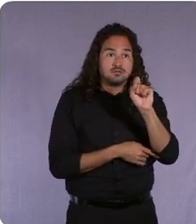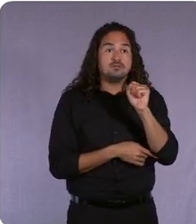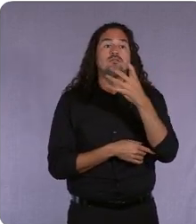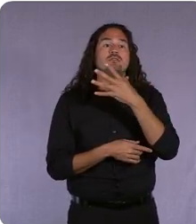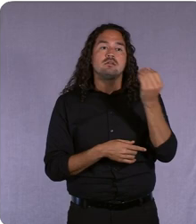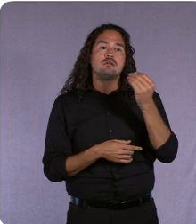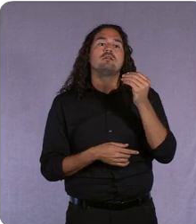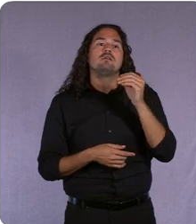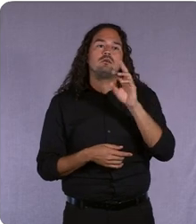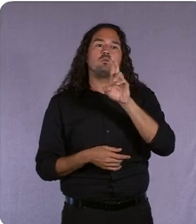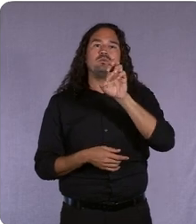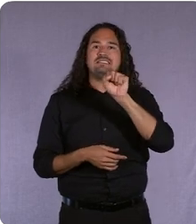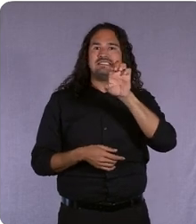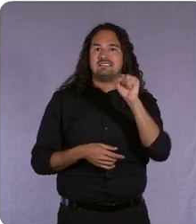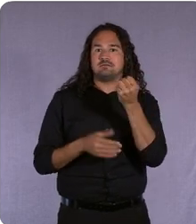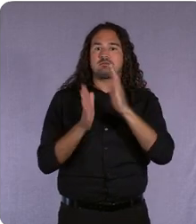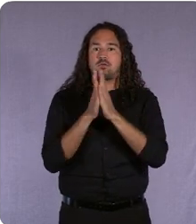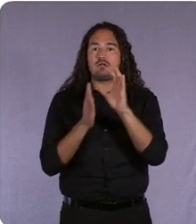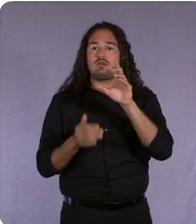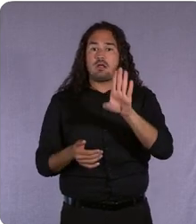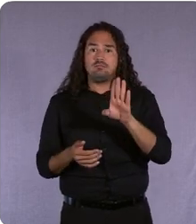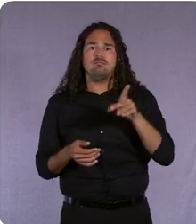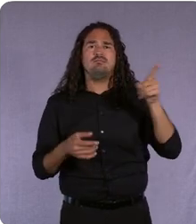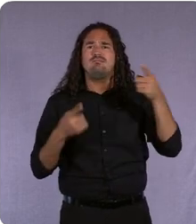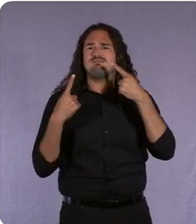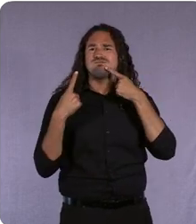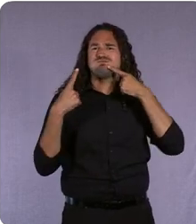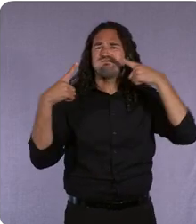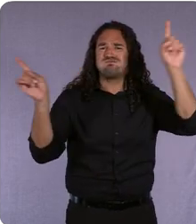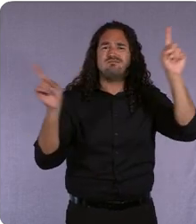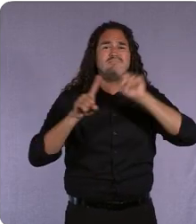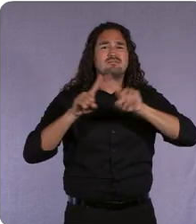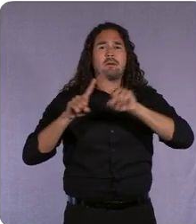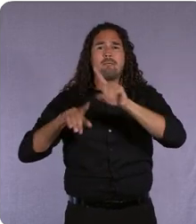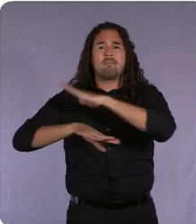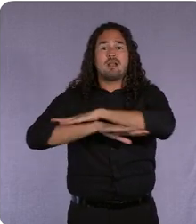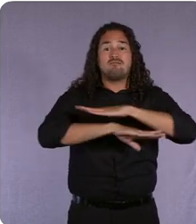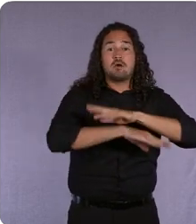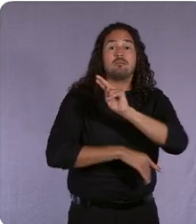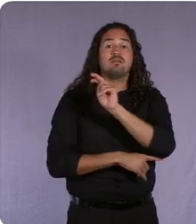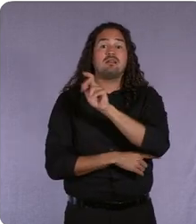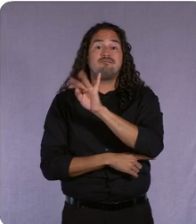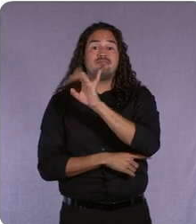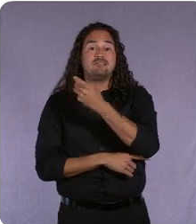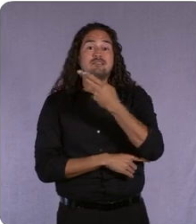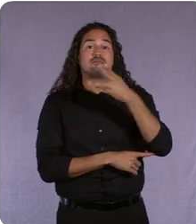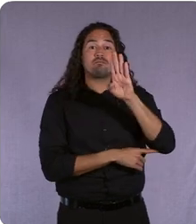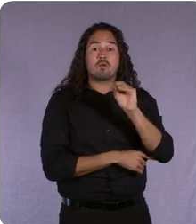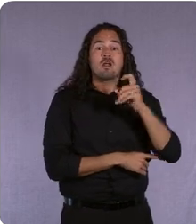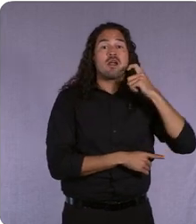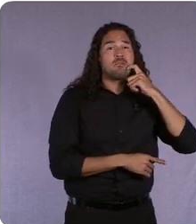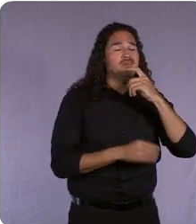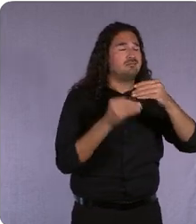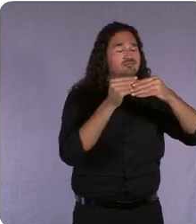major streaming platform including HBO, Netflix, Apple, Hulu, and more. Please welcome Sarah Harden